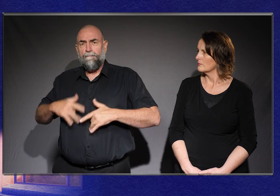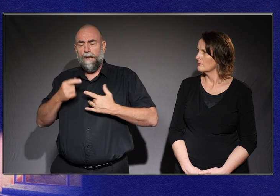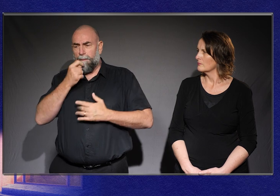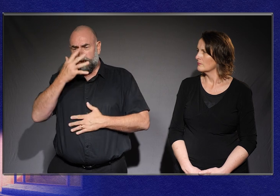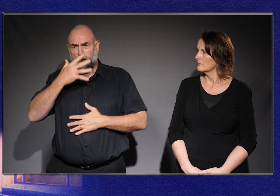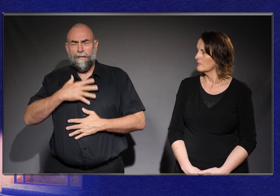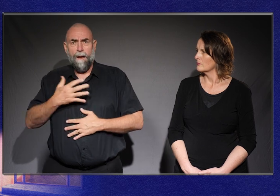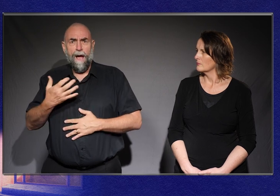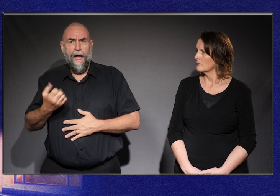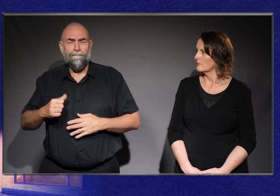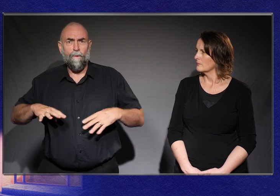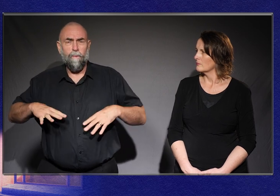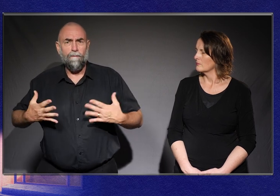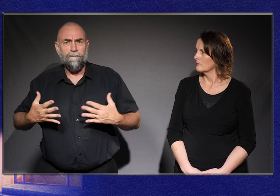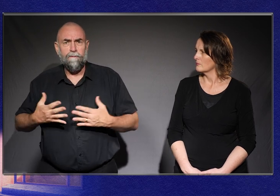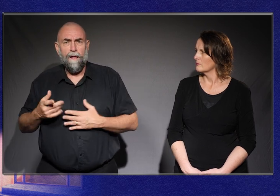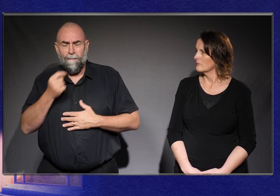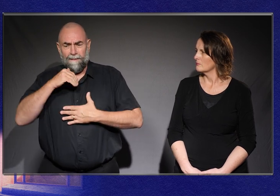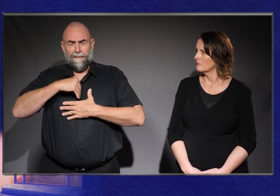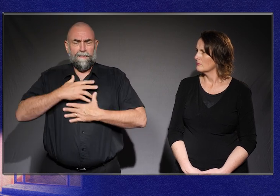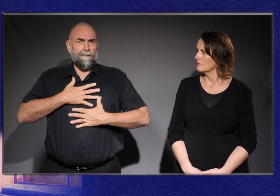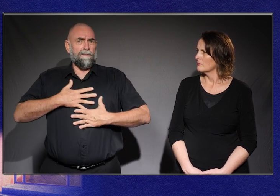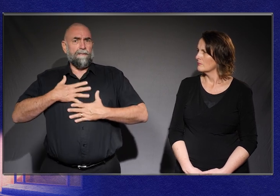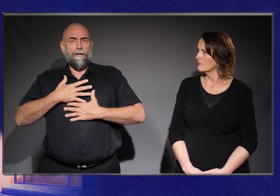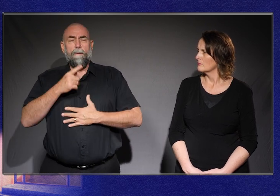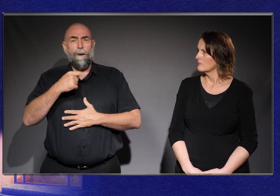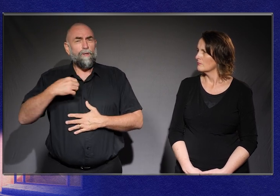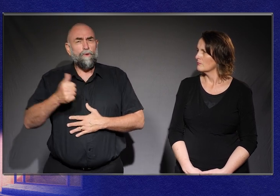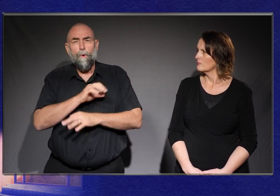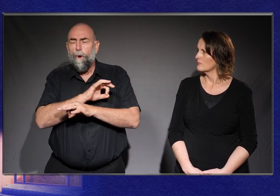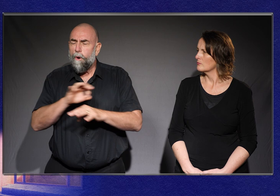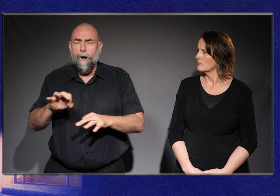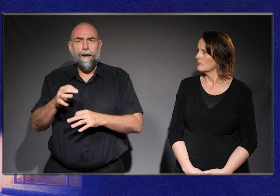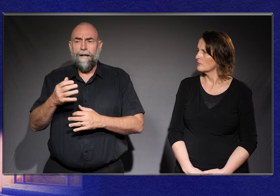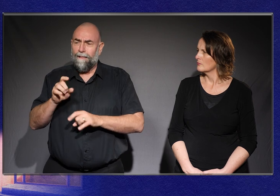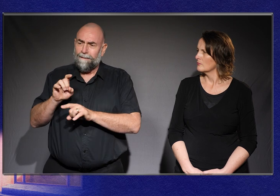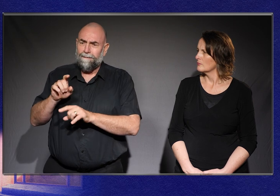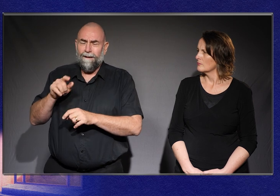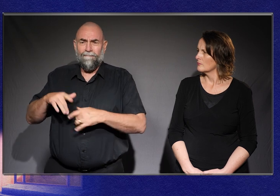And I think that we shouldn’t let the shame and the trauma that we can feel dominate us.